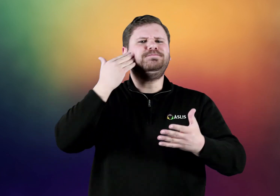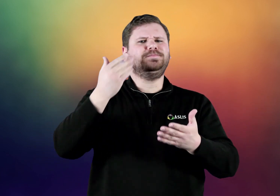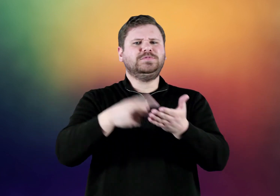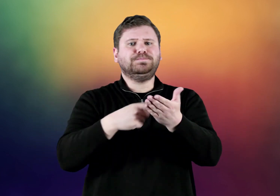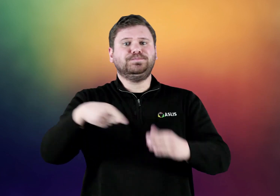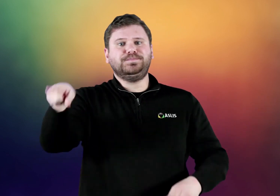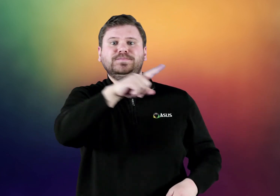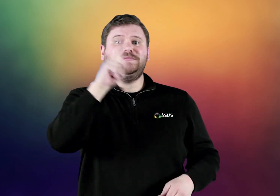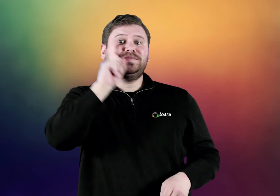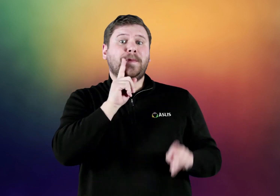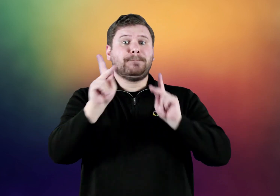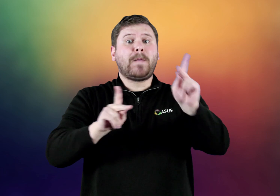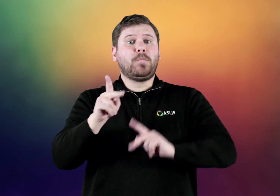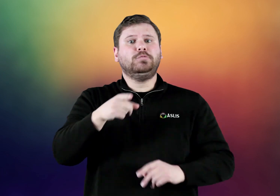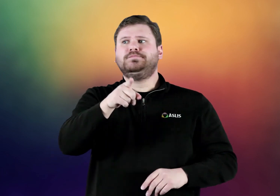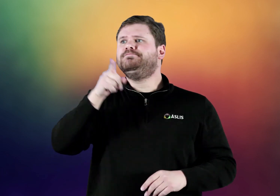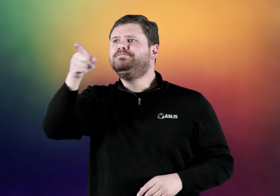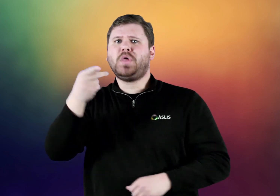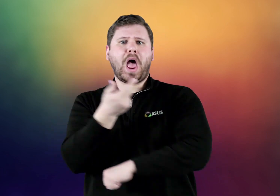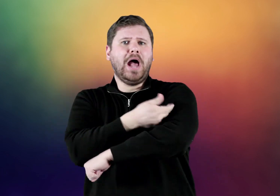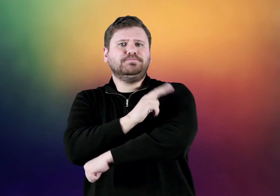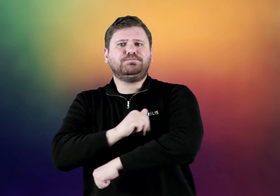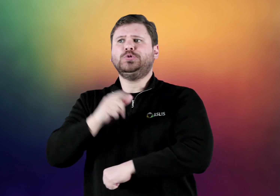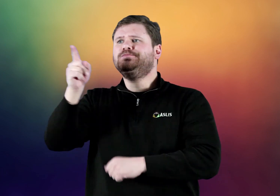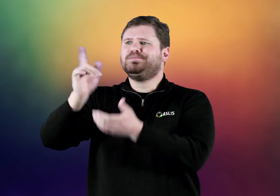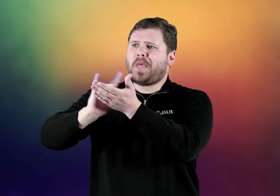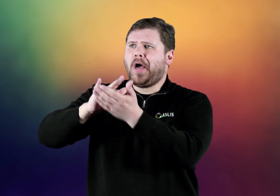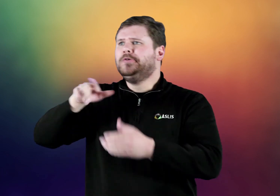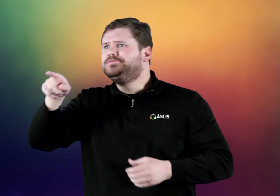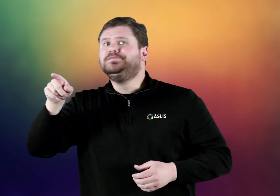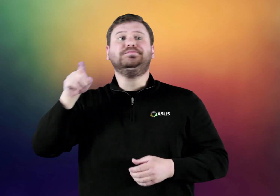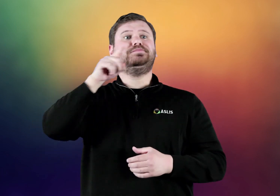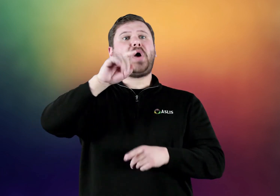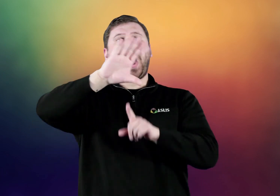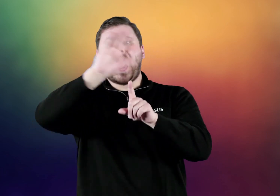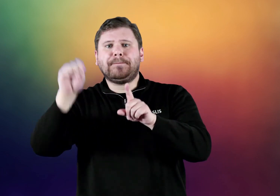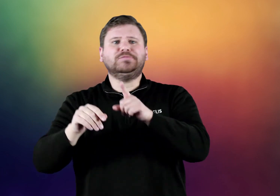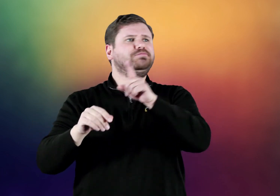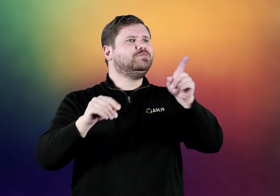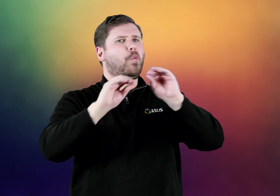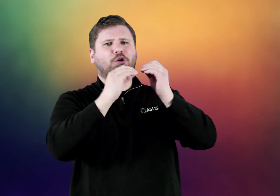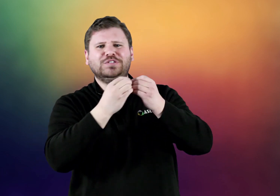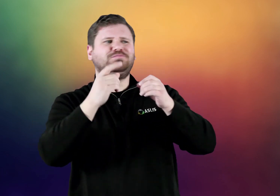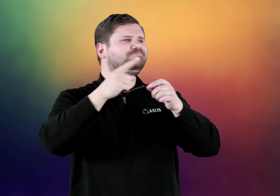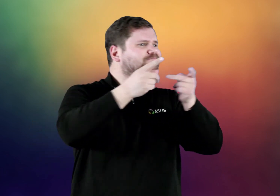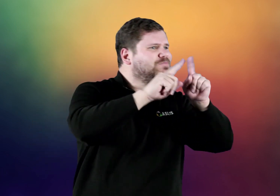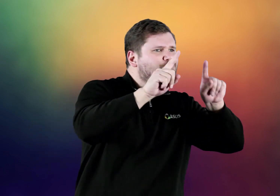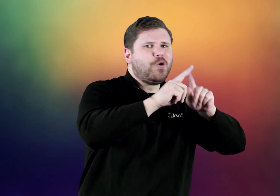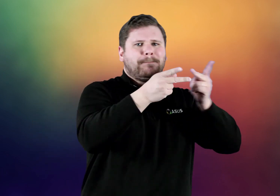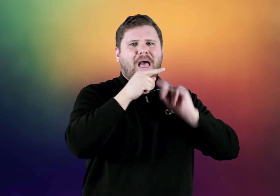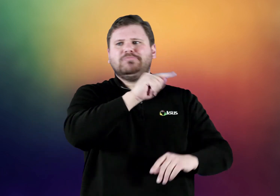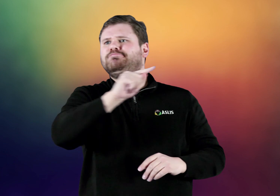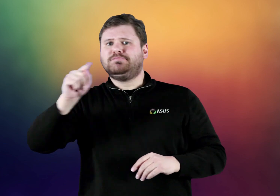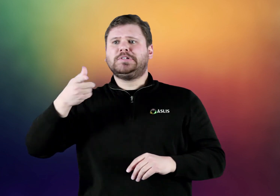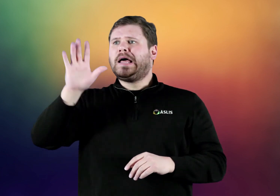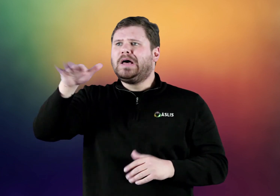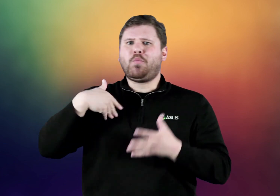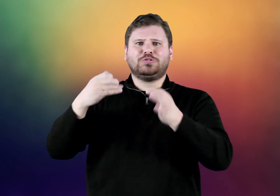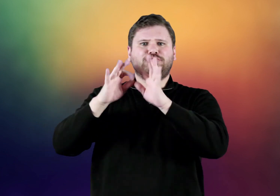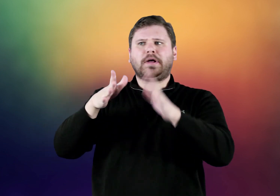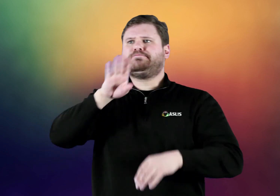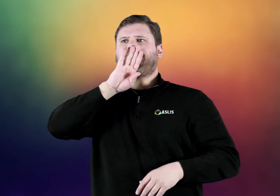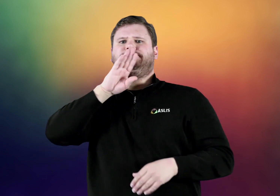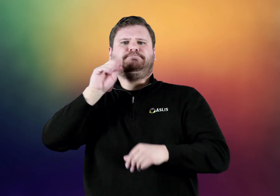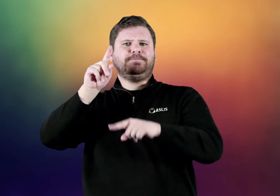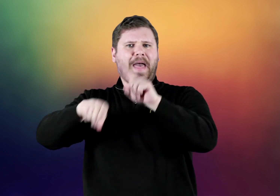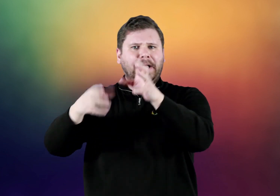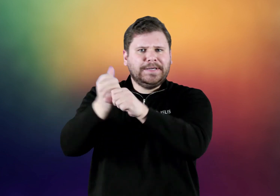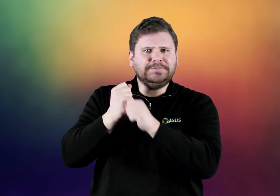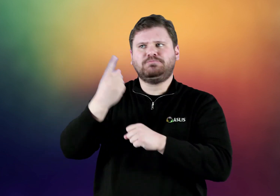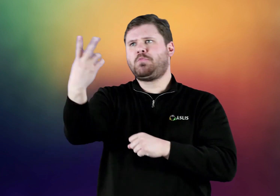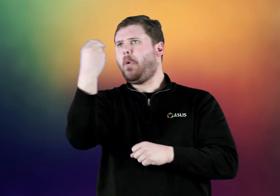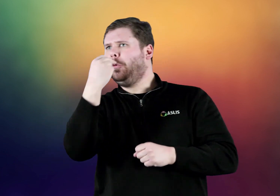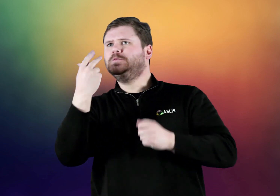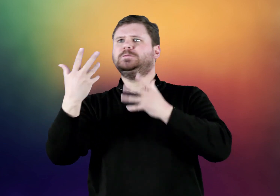The Deaf people often get told "No" when they request for an interpreter at various hospitals, organizations, and companies.